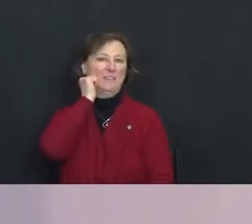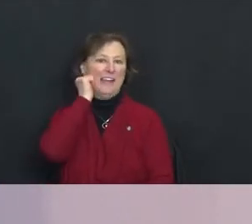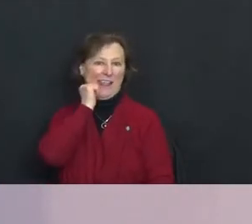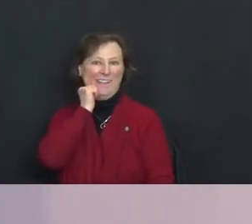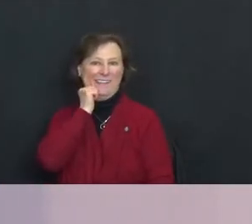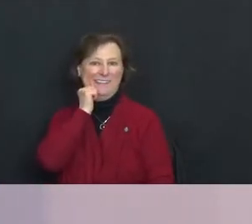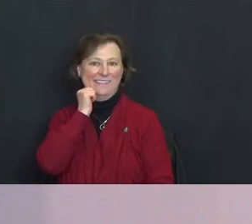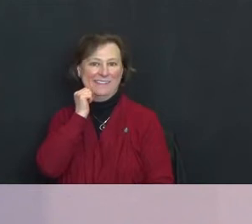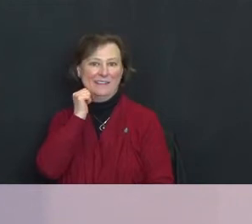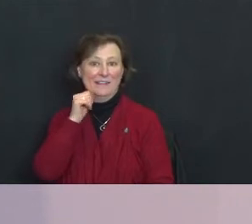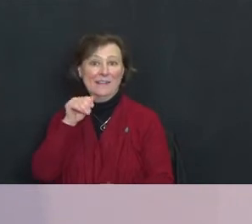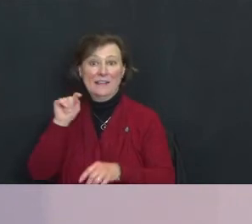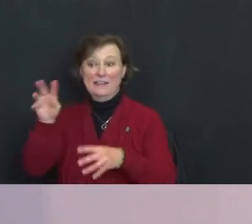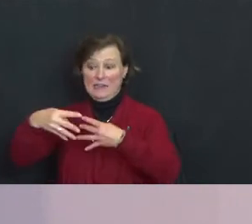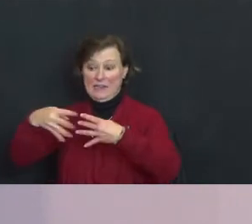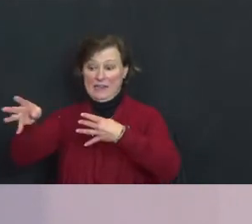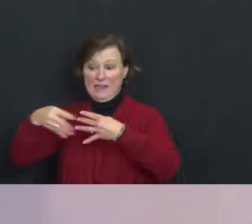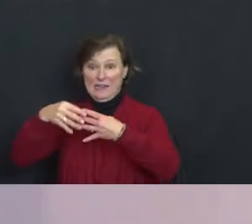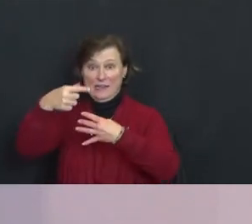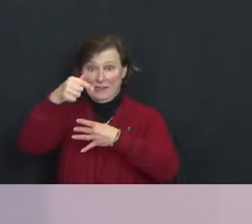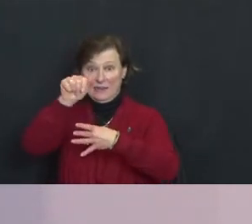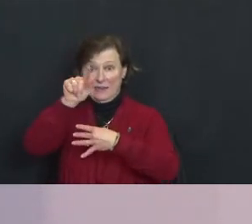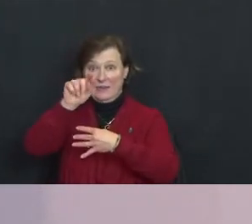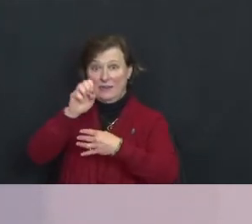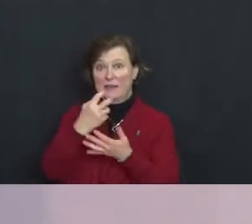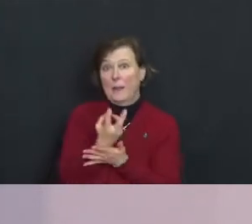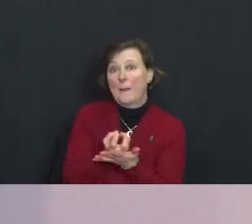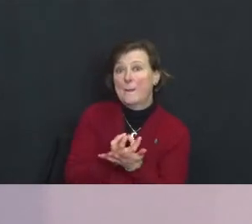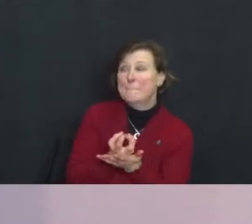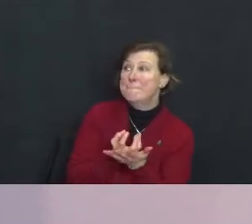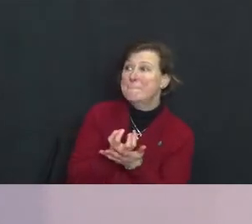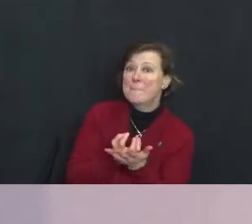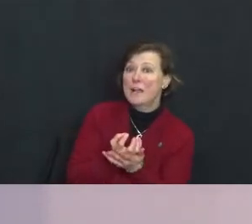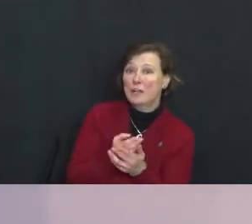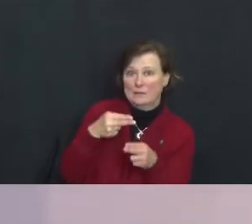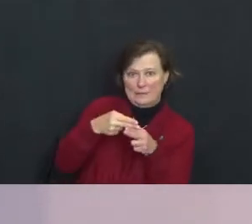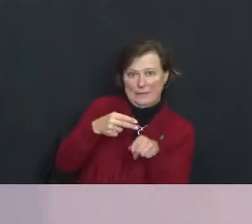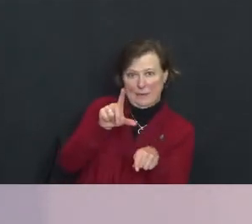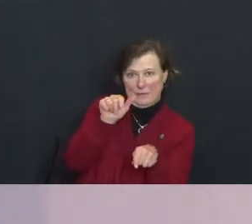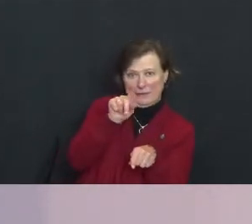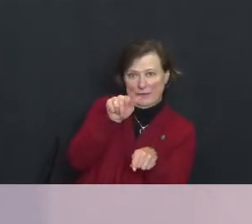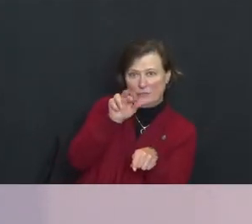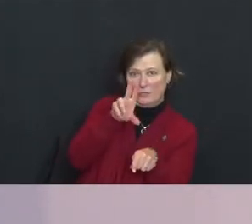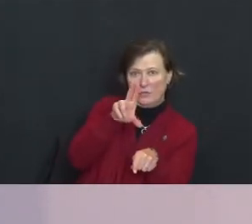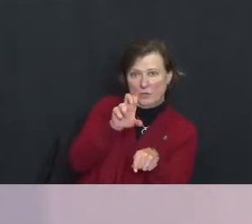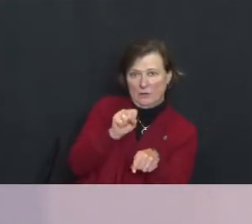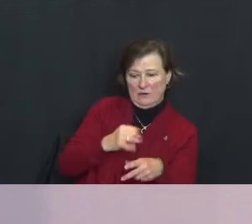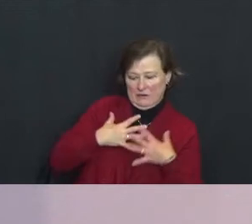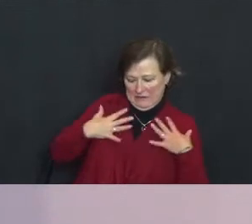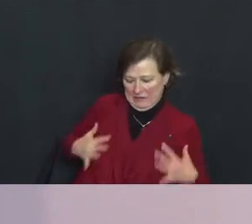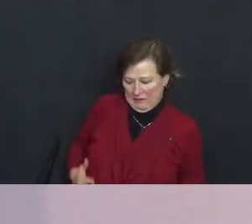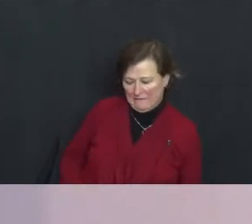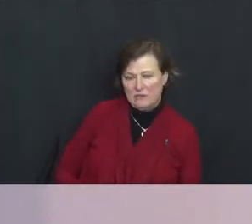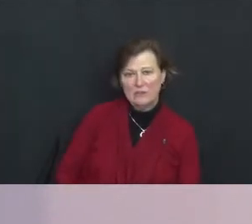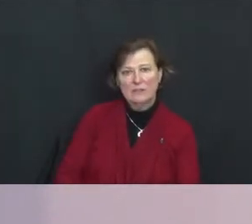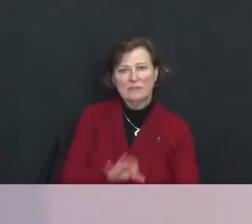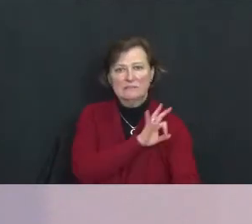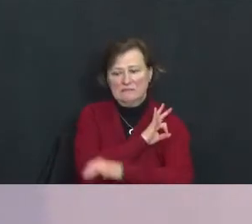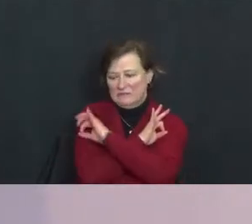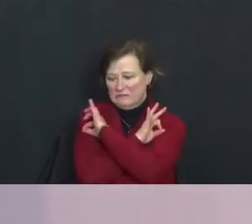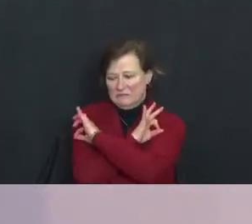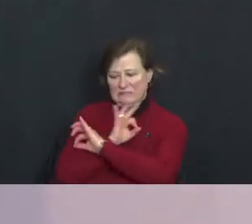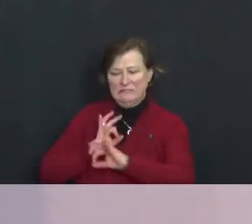And at his gate laid a beggar named Lazarus covered with sores and longing to eat what